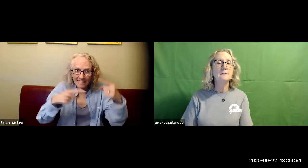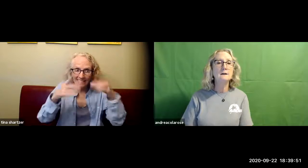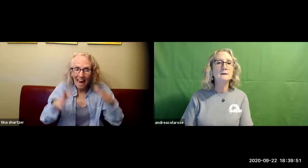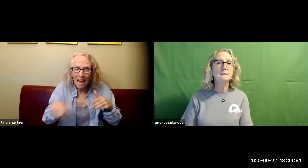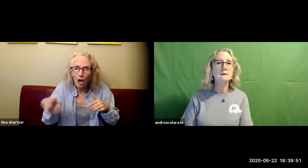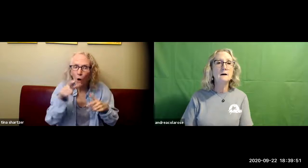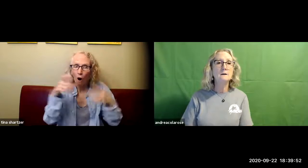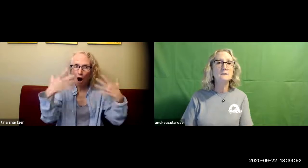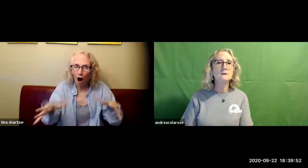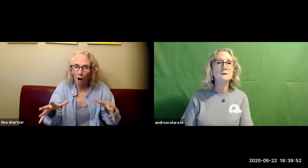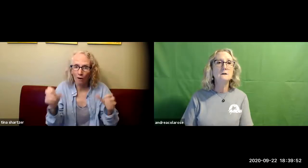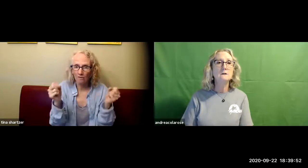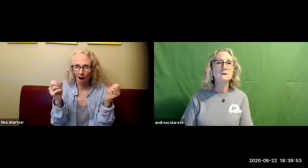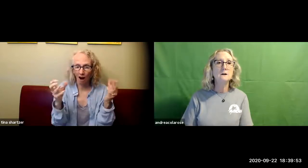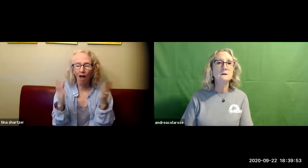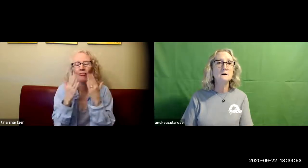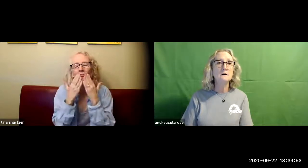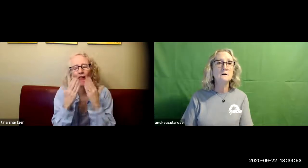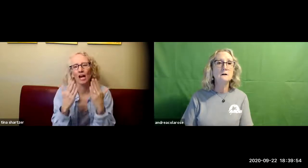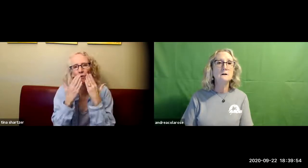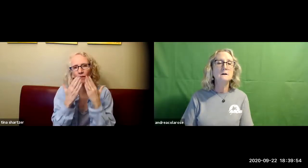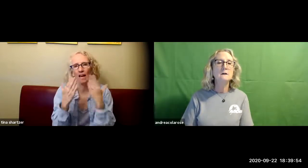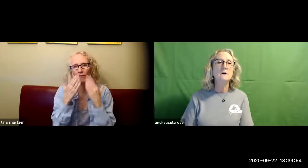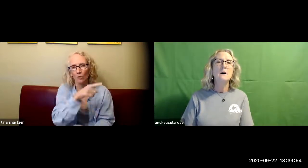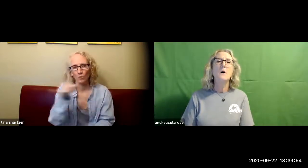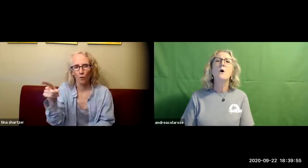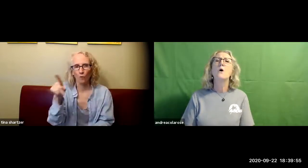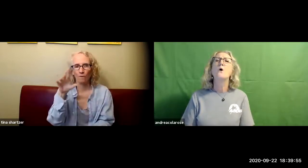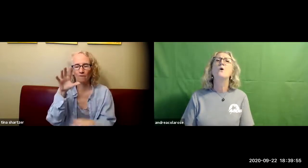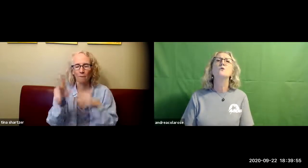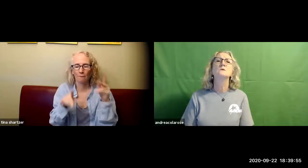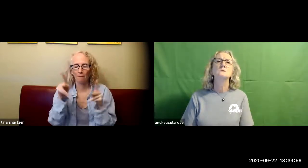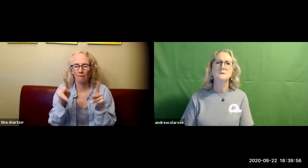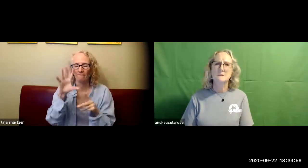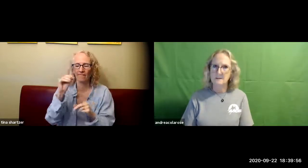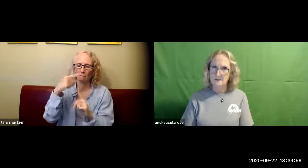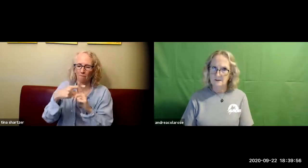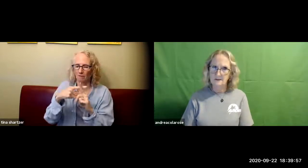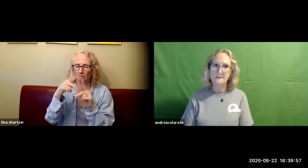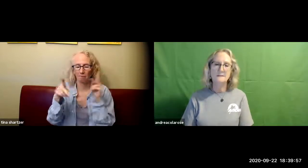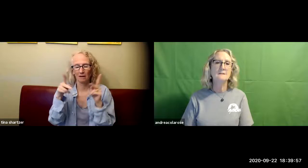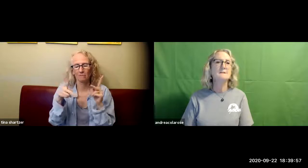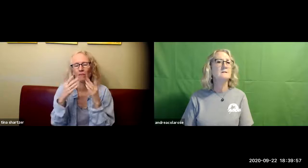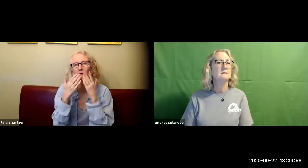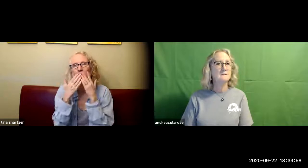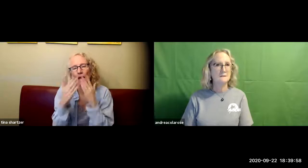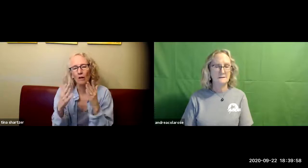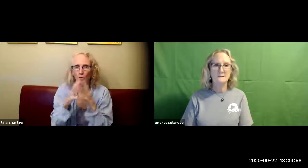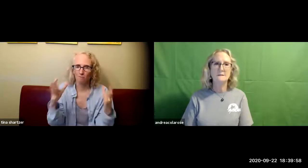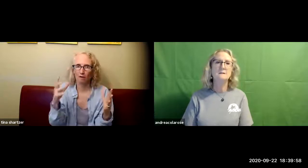and i do want to tell everybody who are signers and who have already signed a book for us